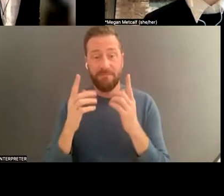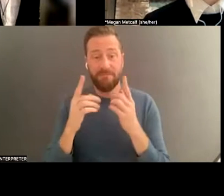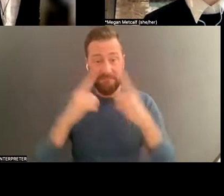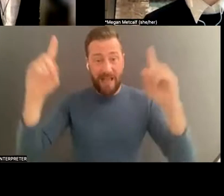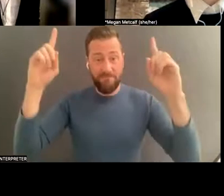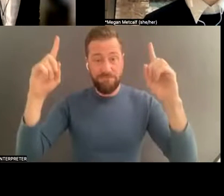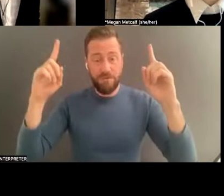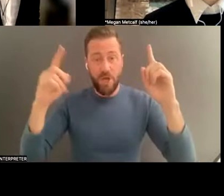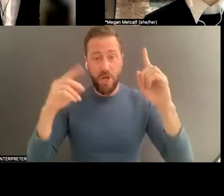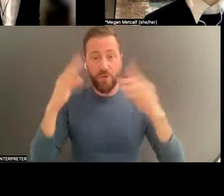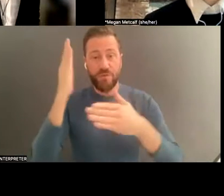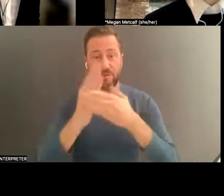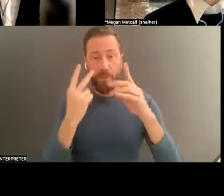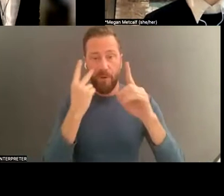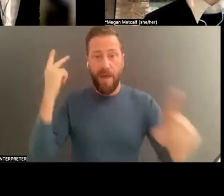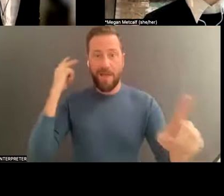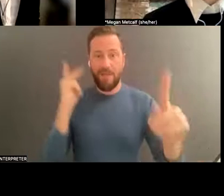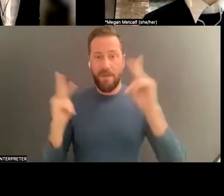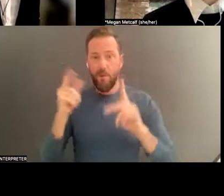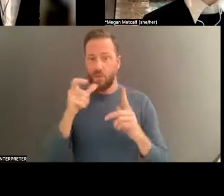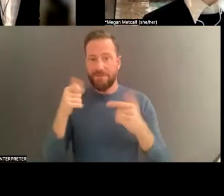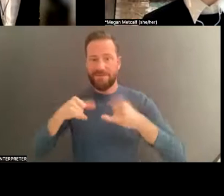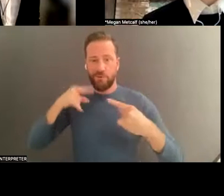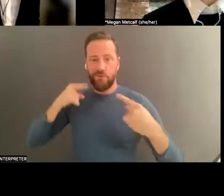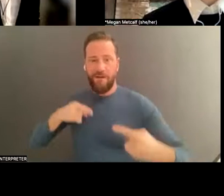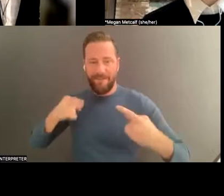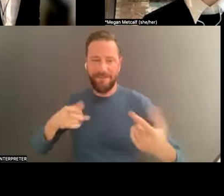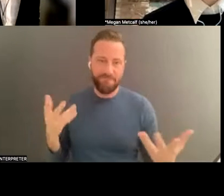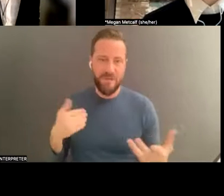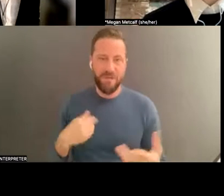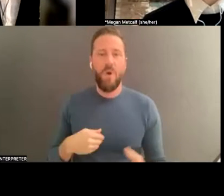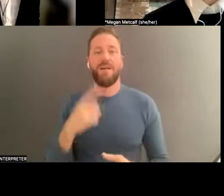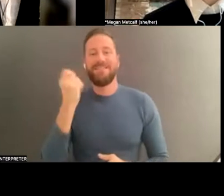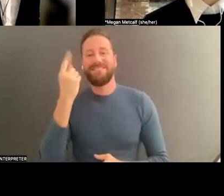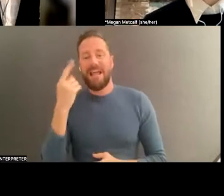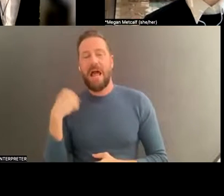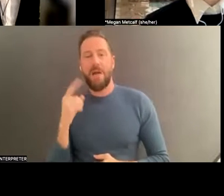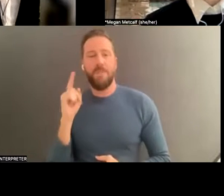out, I'm making money, but I'm going back to get my other dances from around the world,